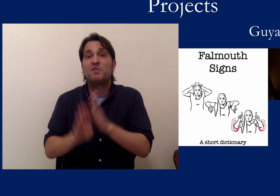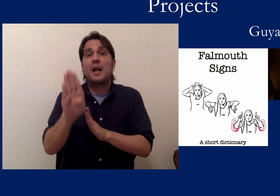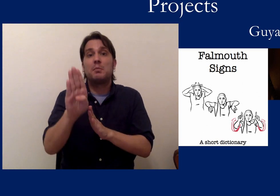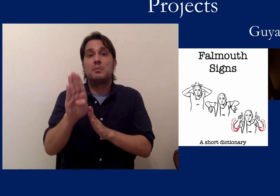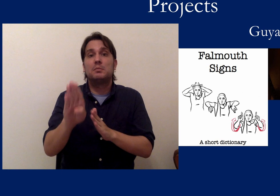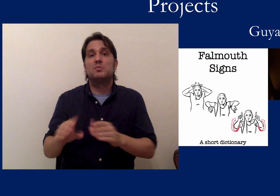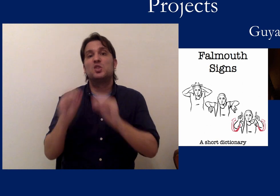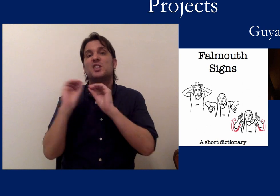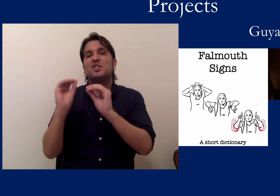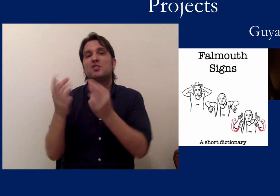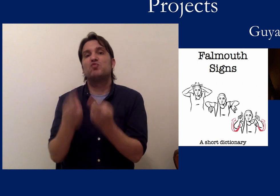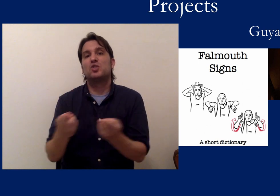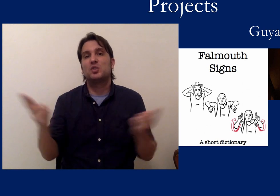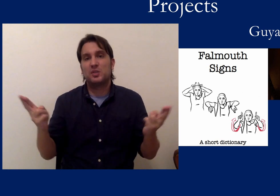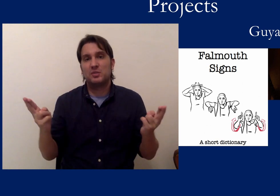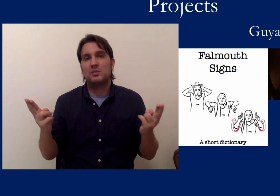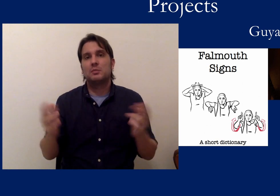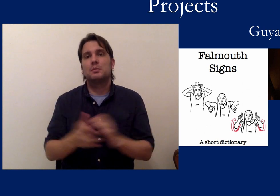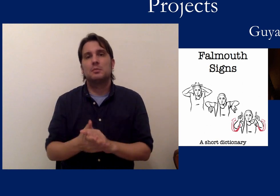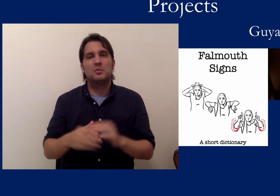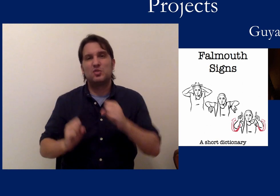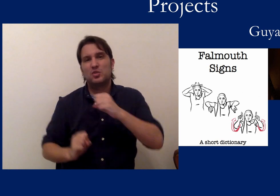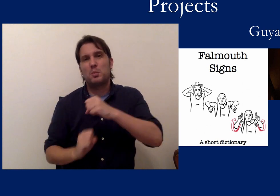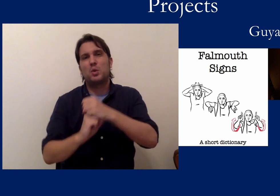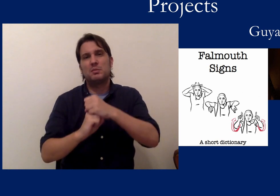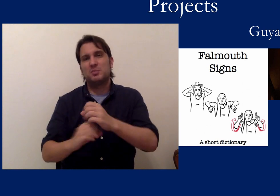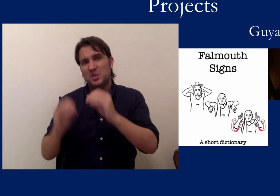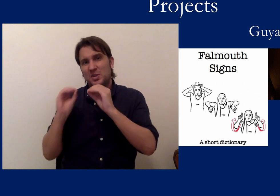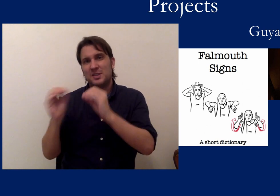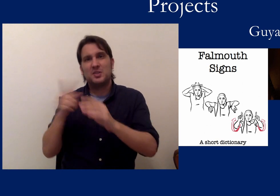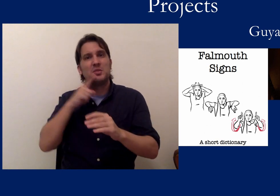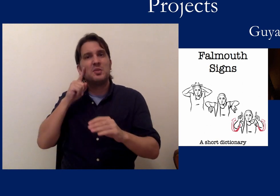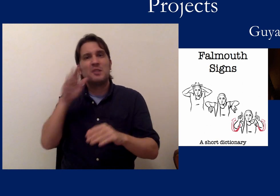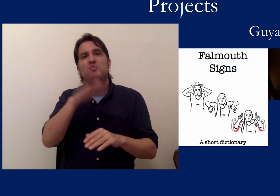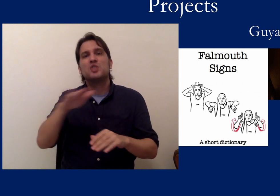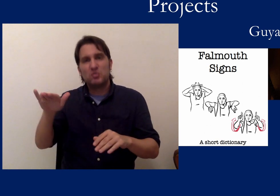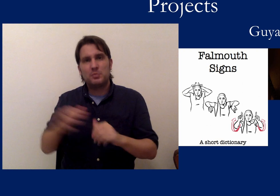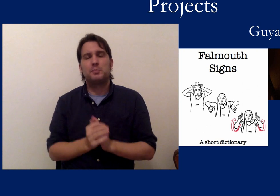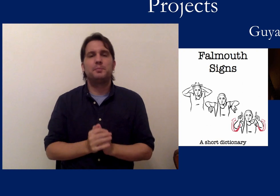documentation and developing teaching materials to support teaching the deaf children in the village.